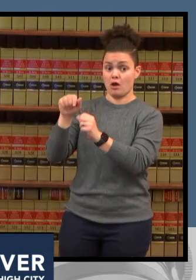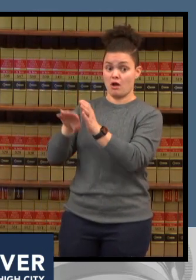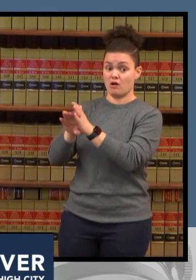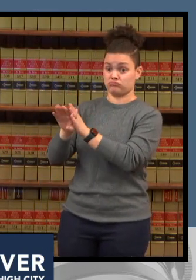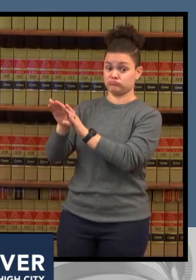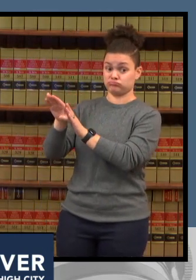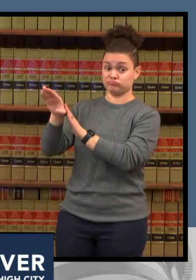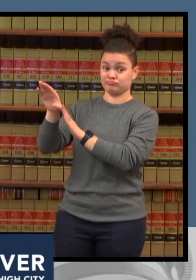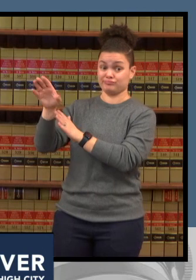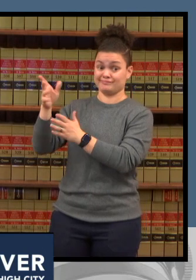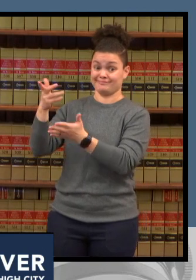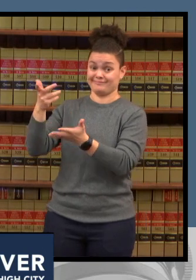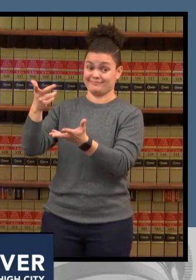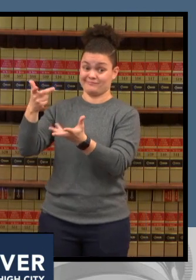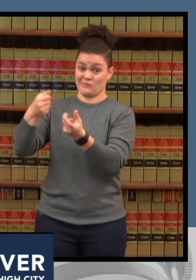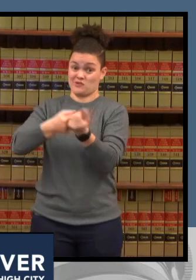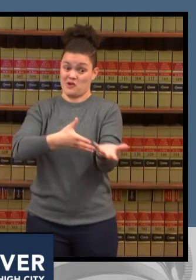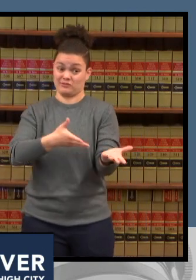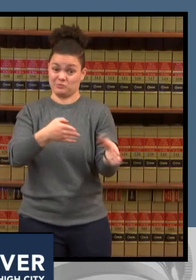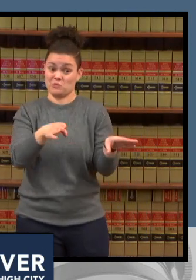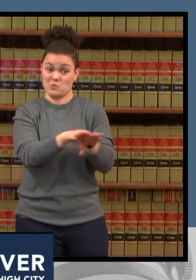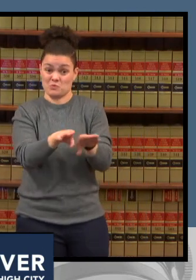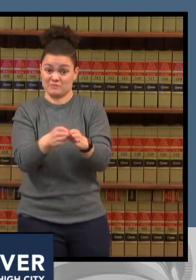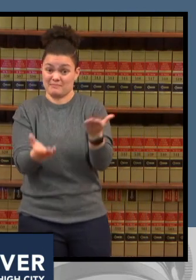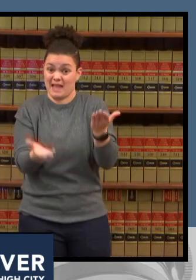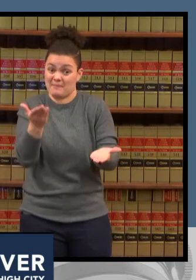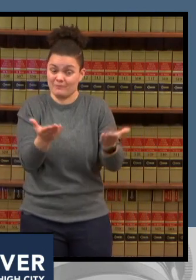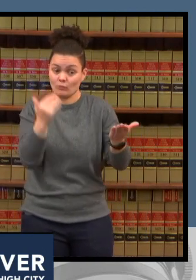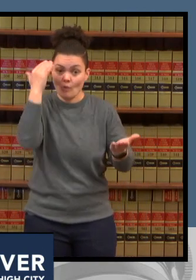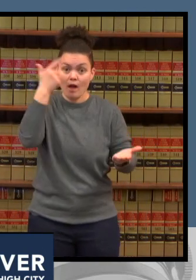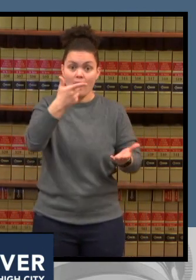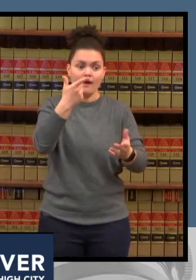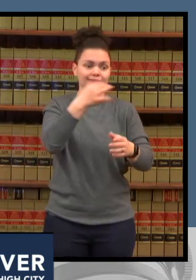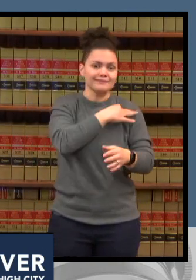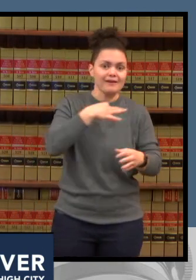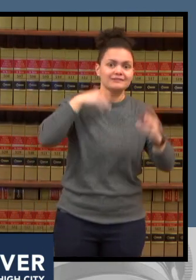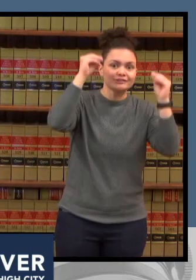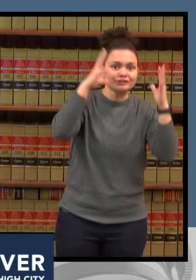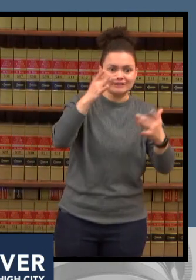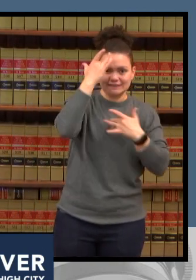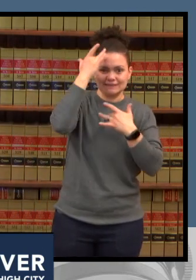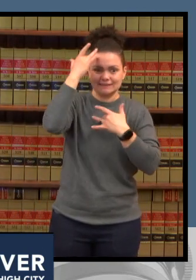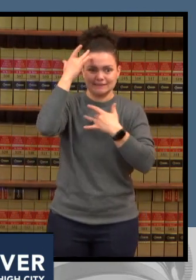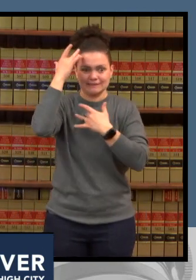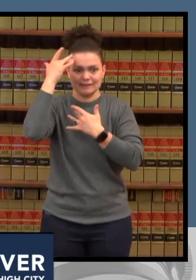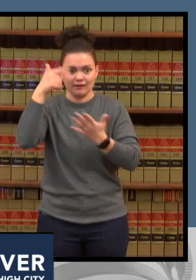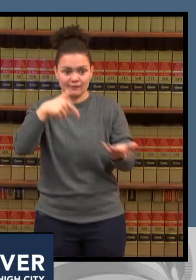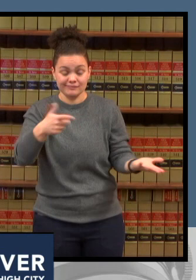so please parents you know work with the schools don't give the schools a hard time follow the mask